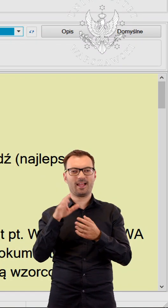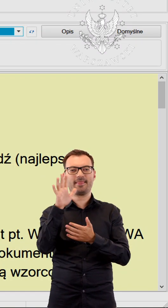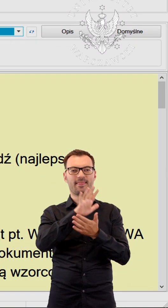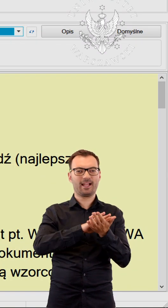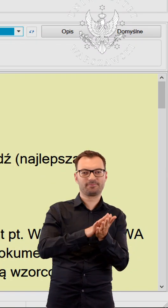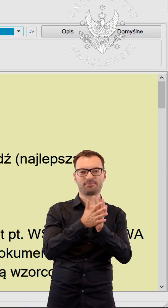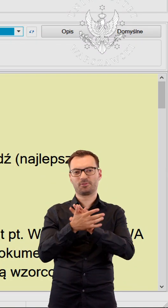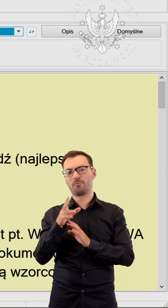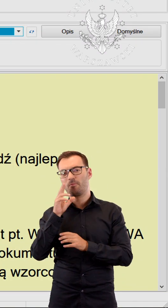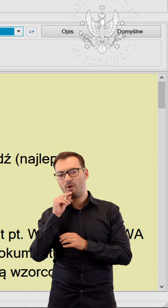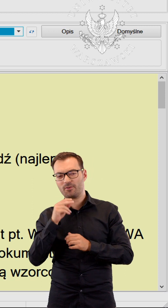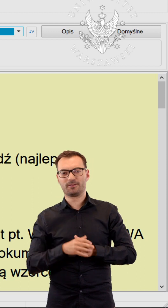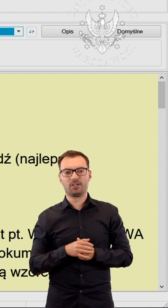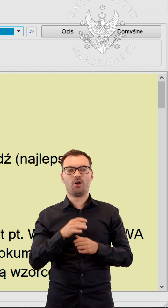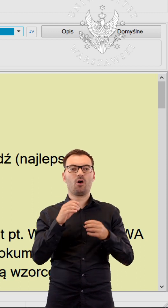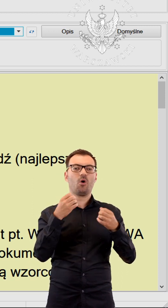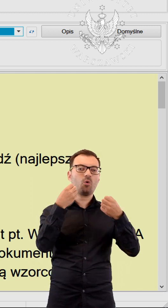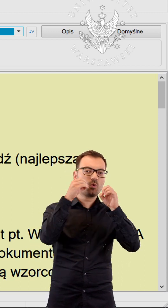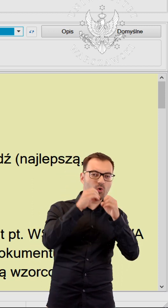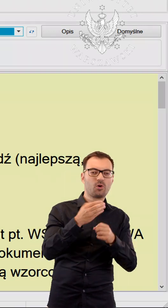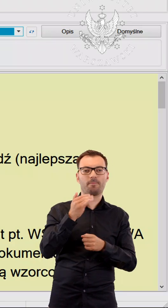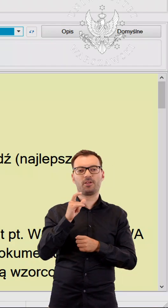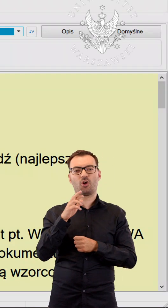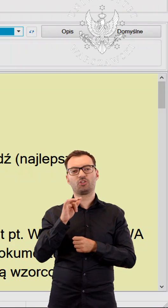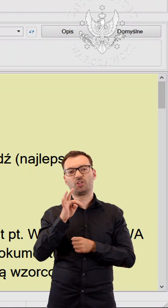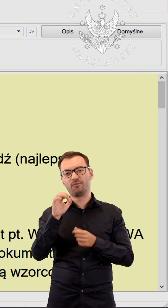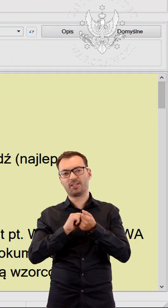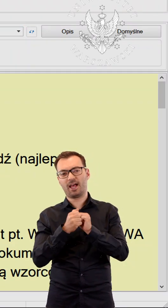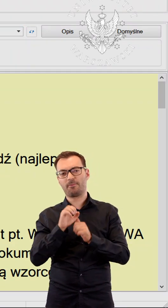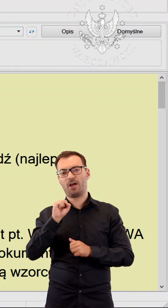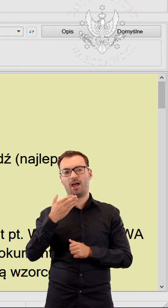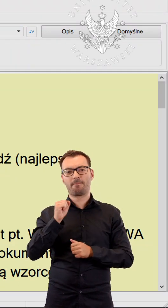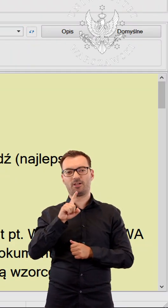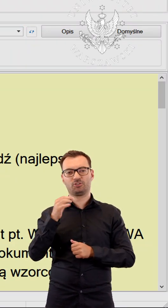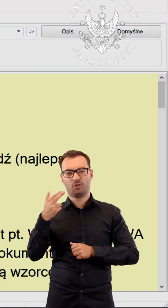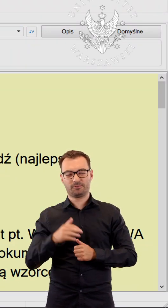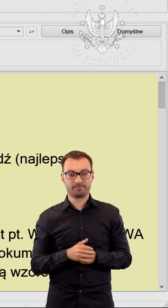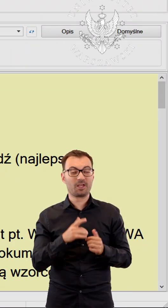for example Google, Microsoft or Amazon. Balabolka also allows you to translate texts